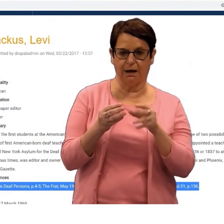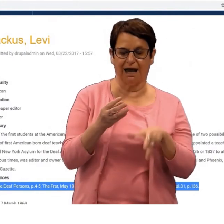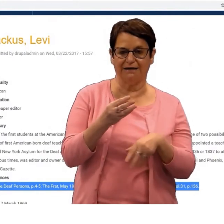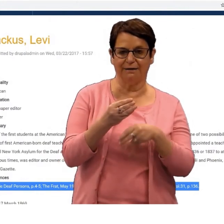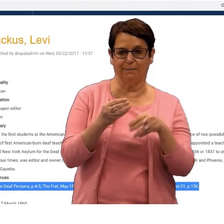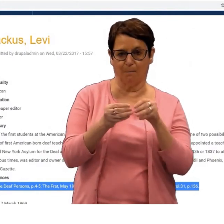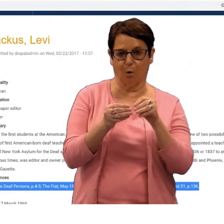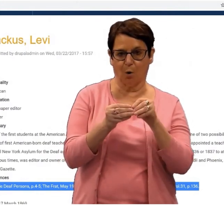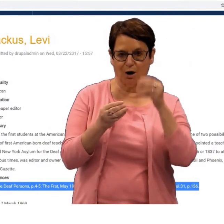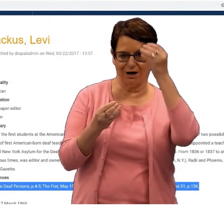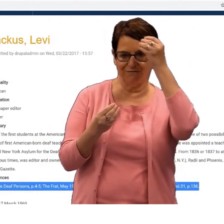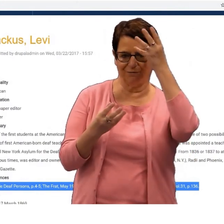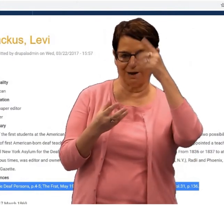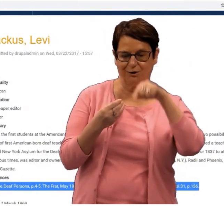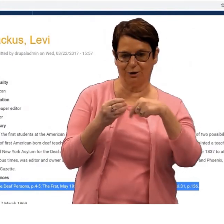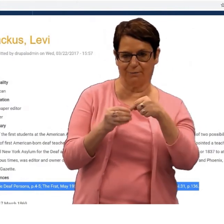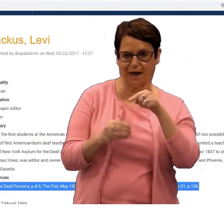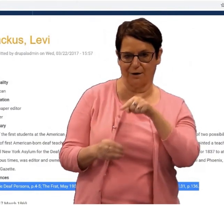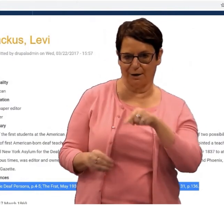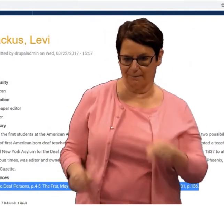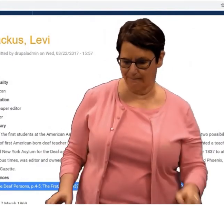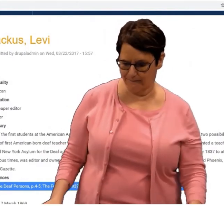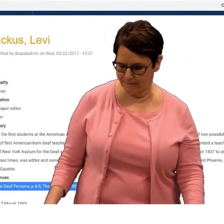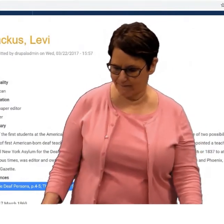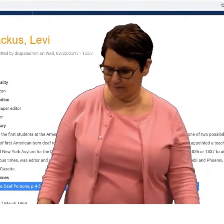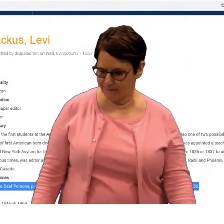Here you can see additional information about him.